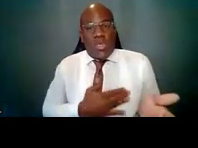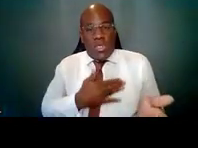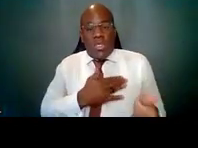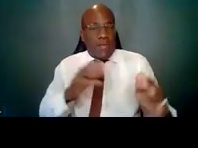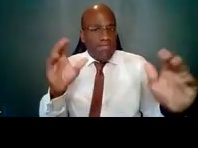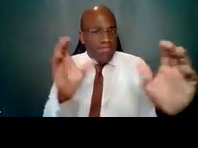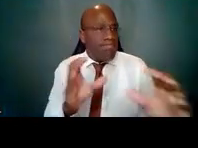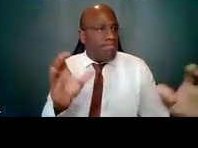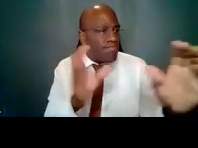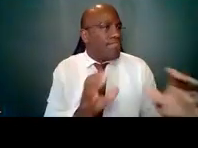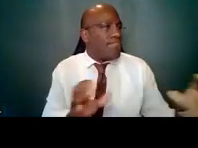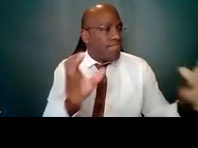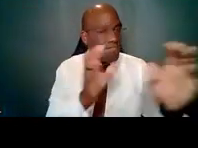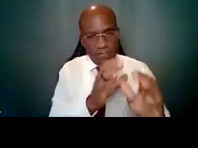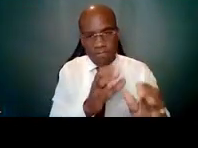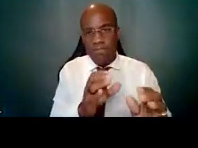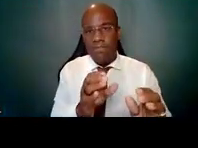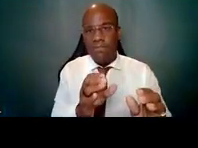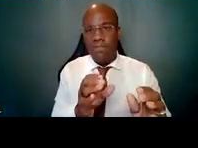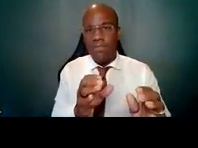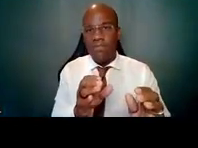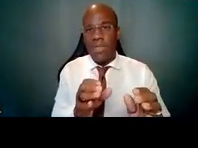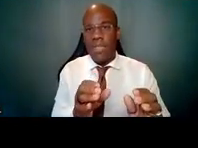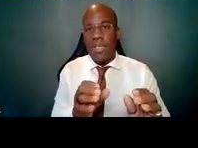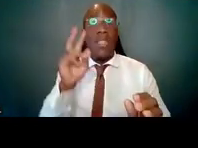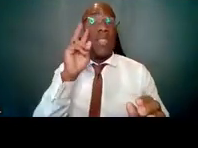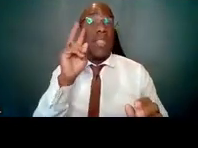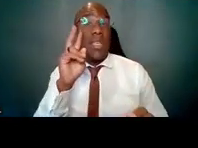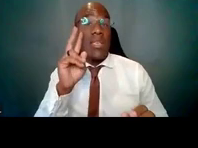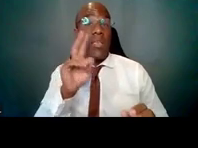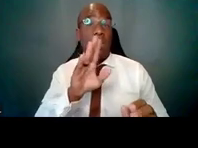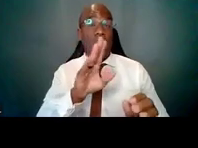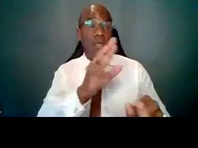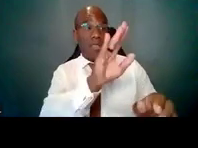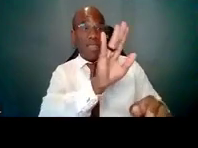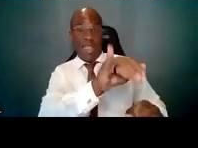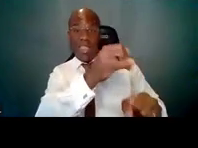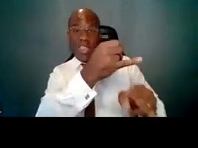and see if the institute that you're interested in participates.